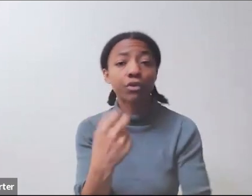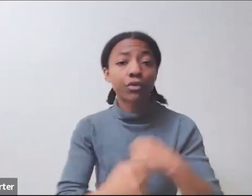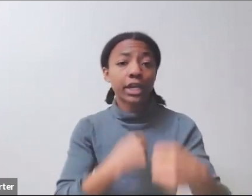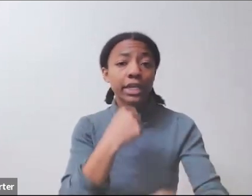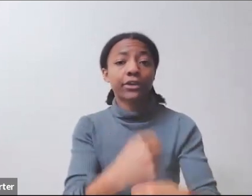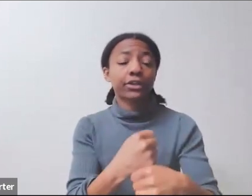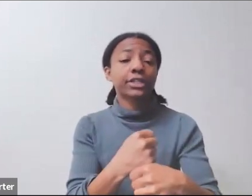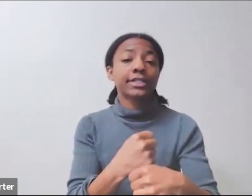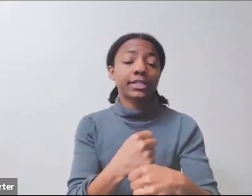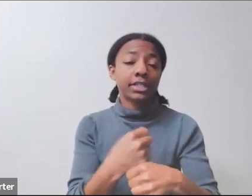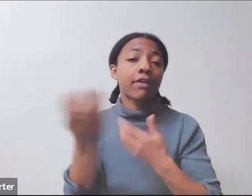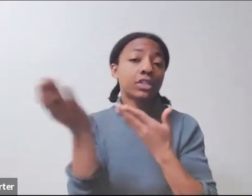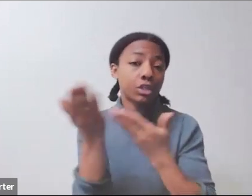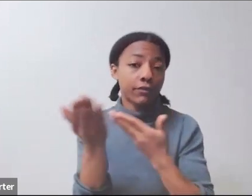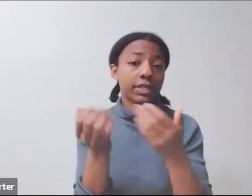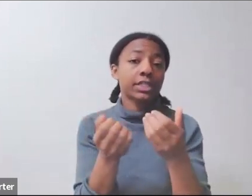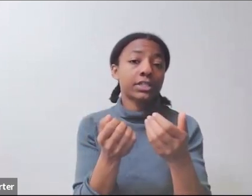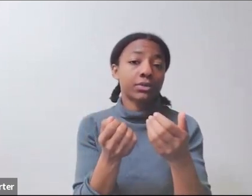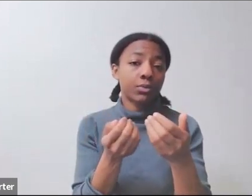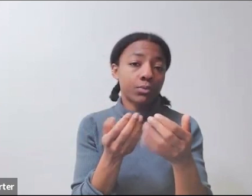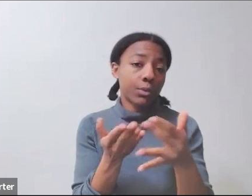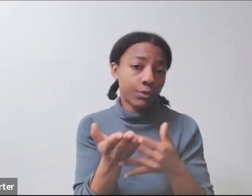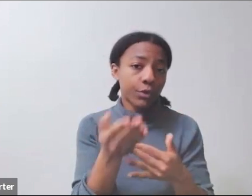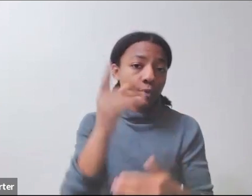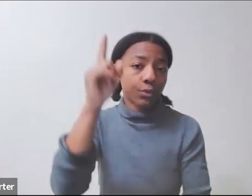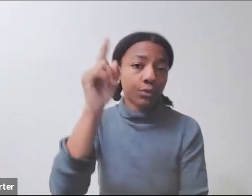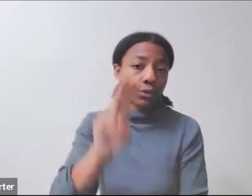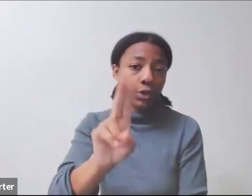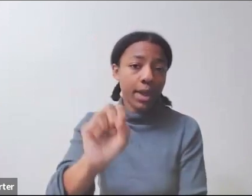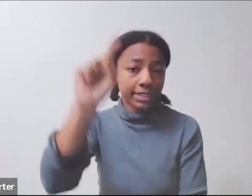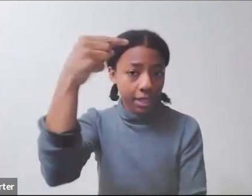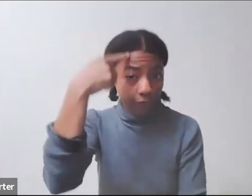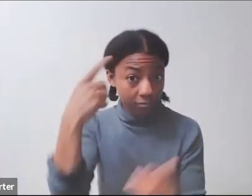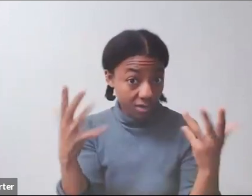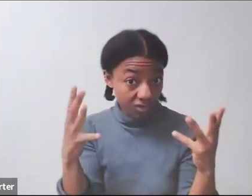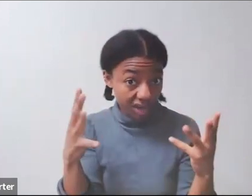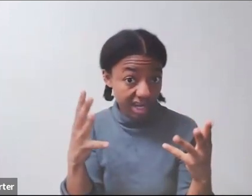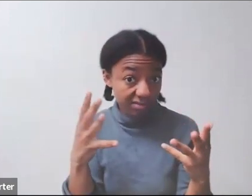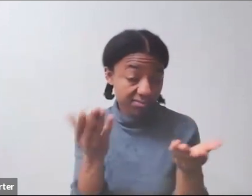and so that does make things easier. I imagine that you know that if you wanted to work